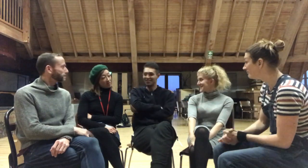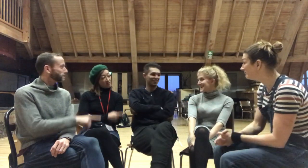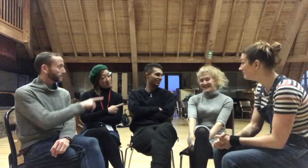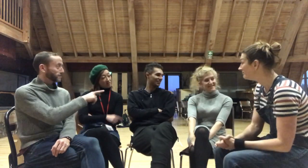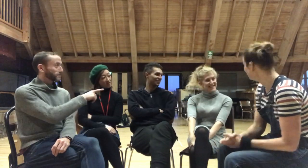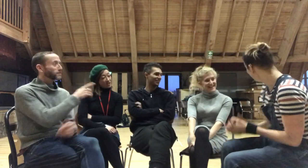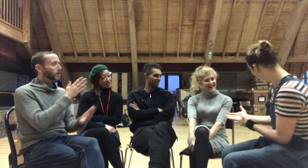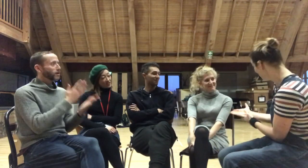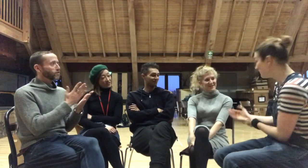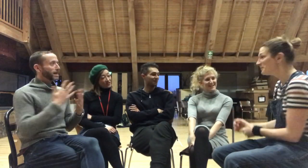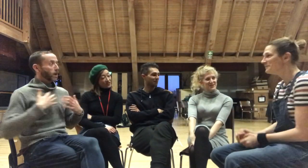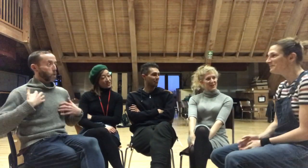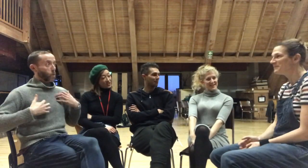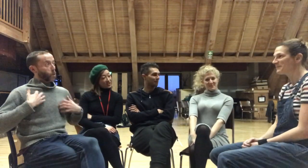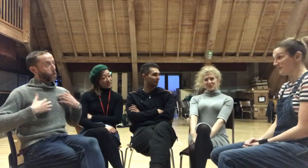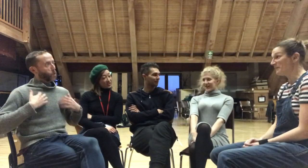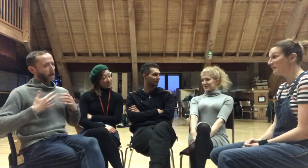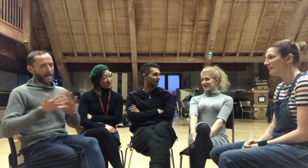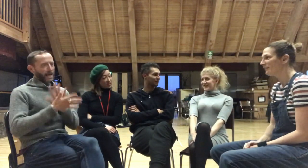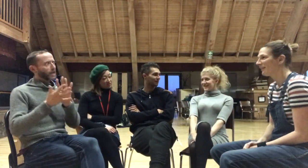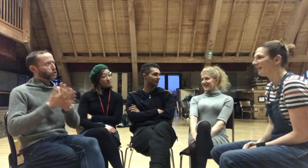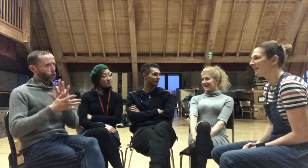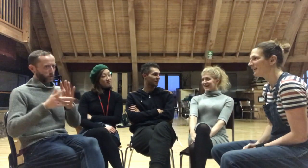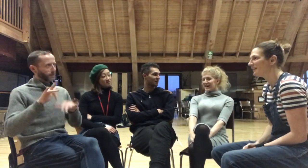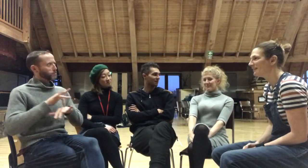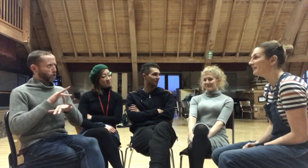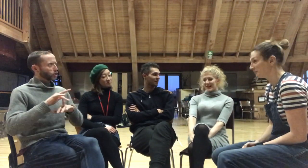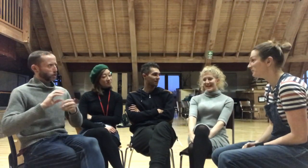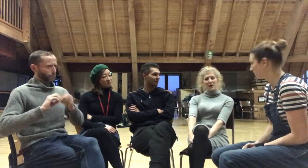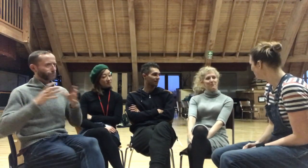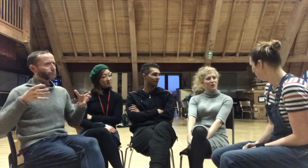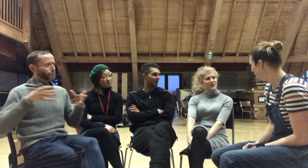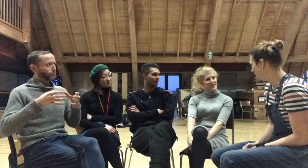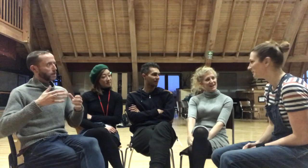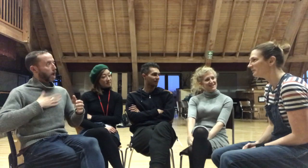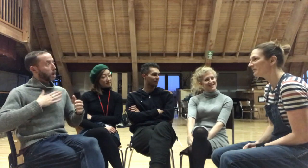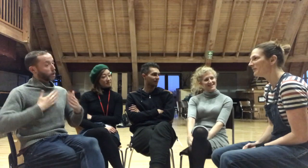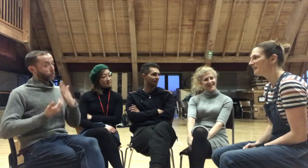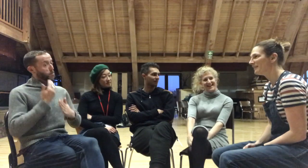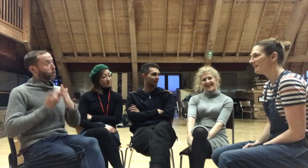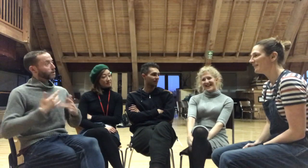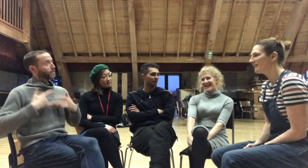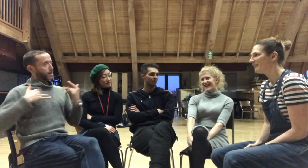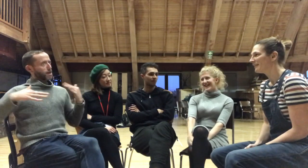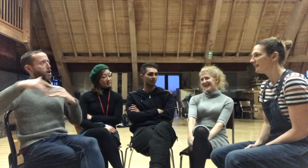I'm really enjoying this production and I like the modern/contemporary feel to it all,